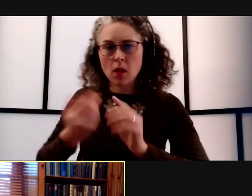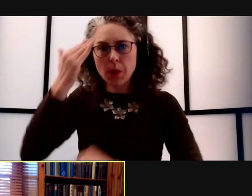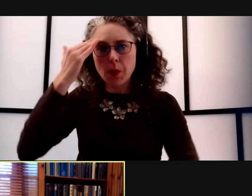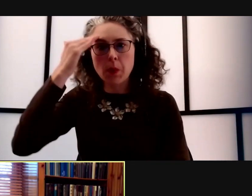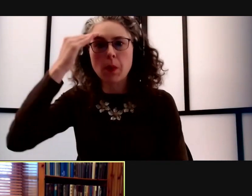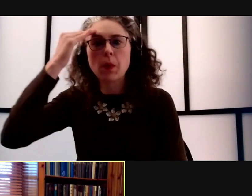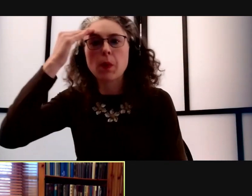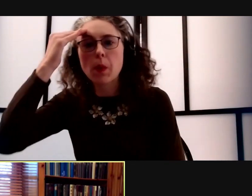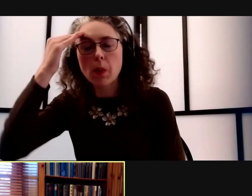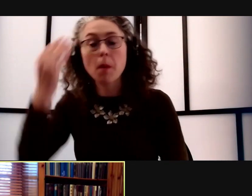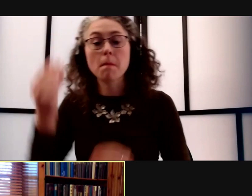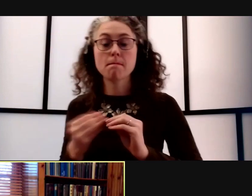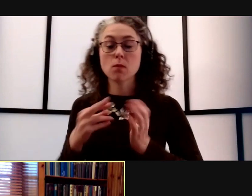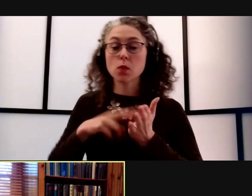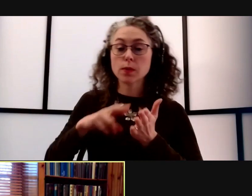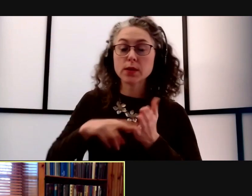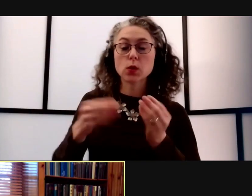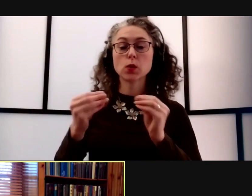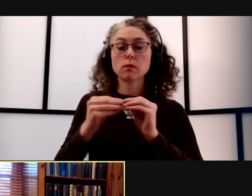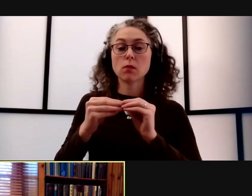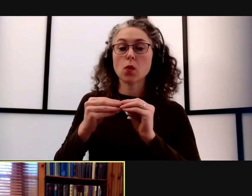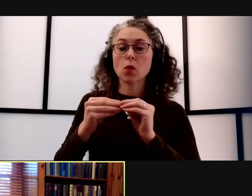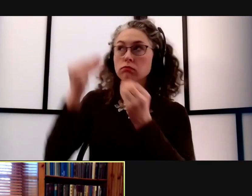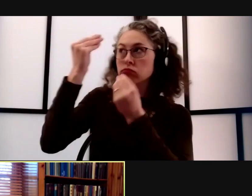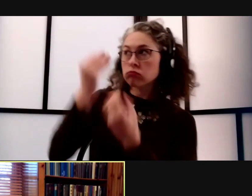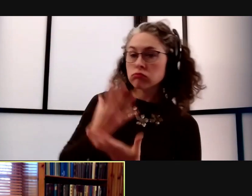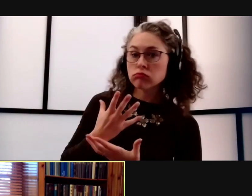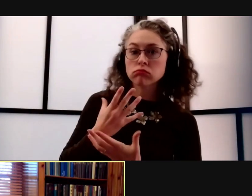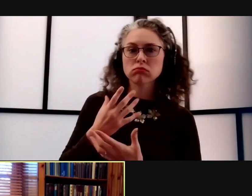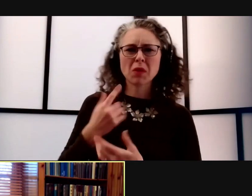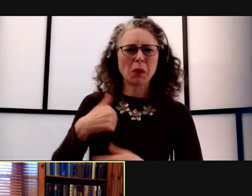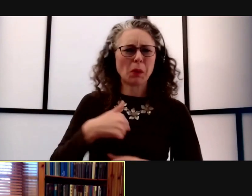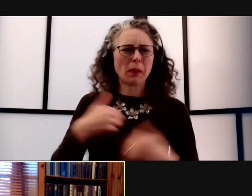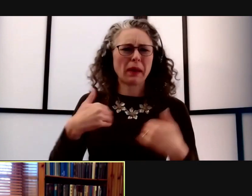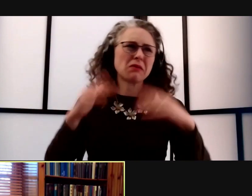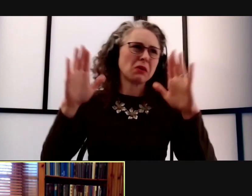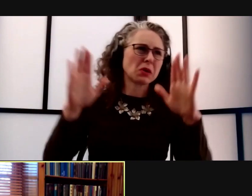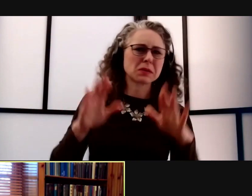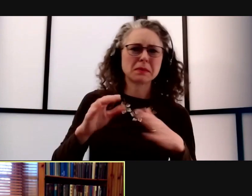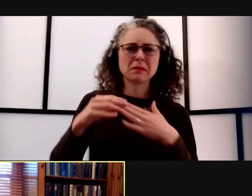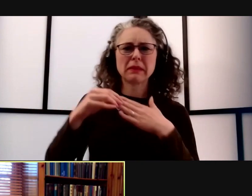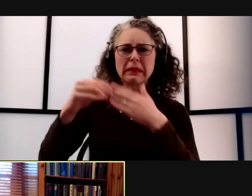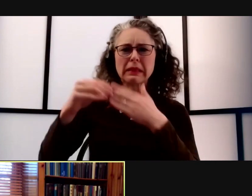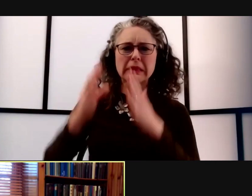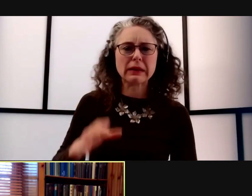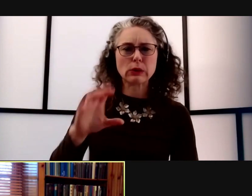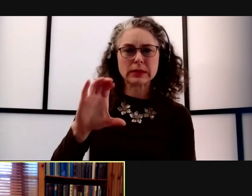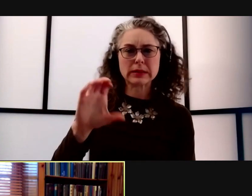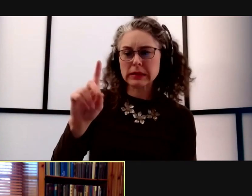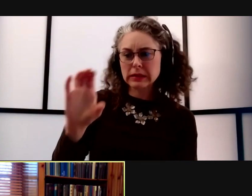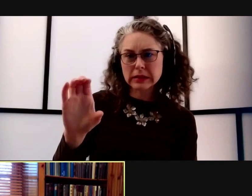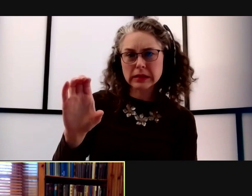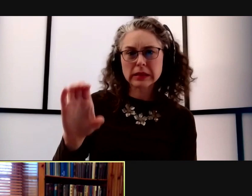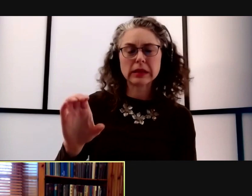and as we get more guidance from a spectacularly well-led CDC now, and then local and state officials